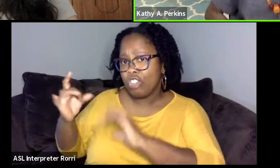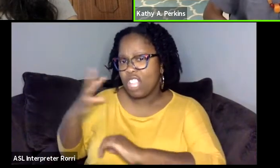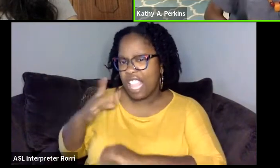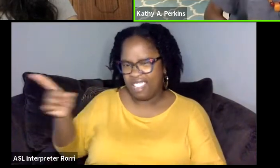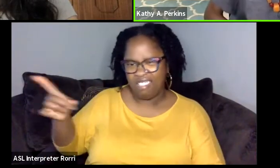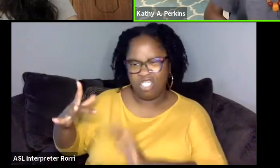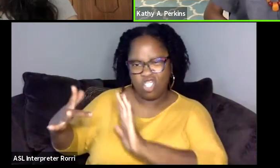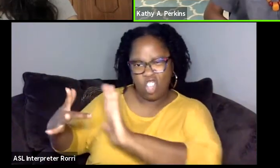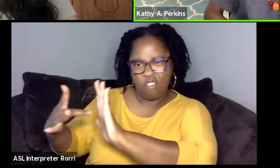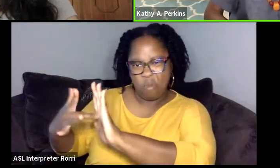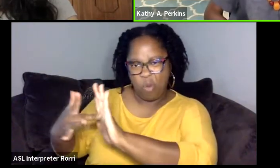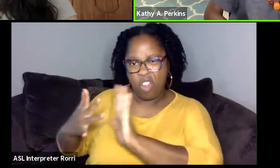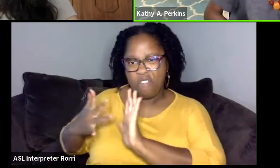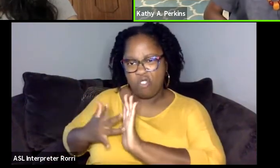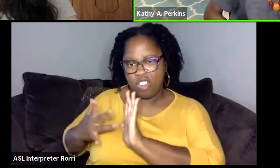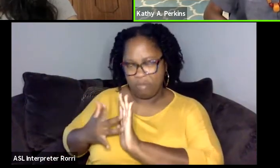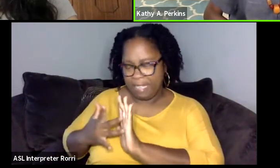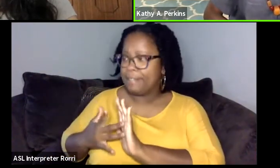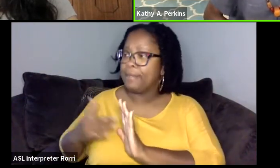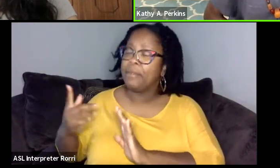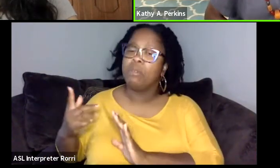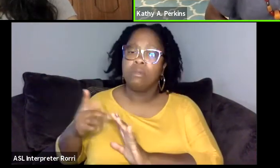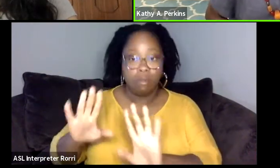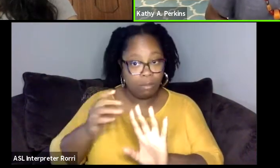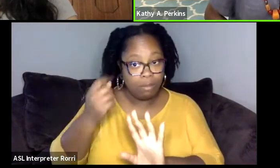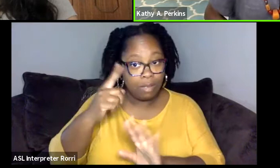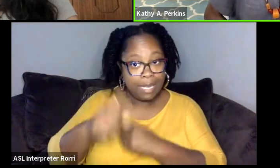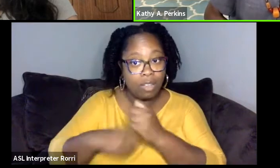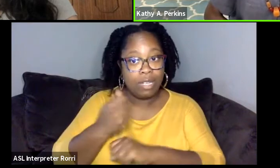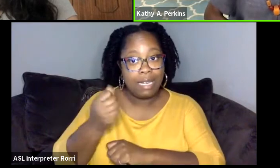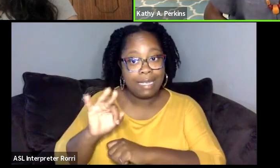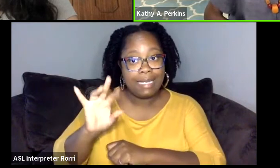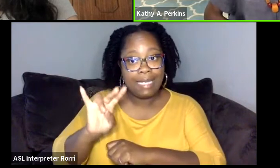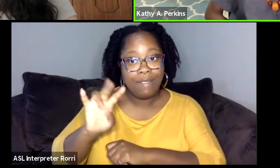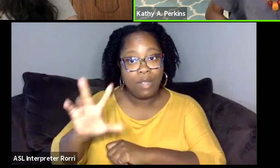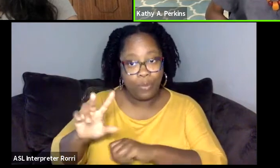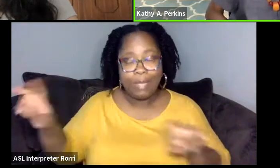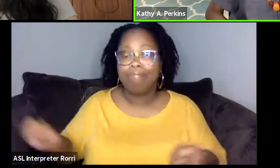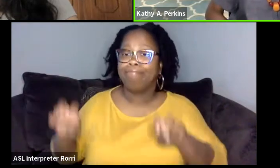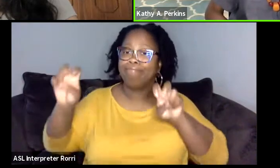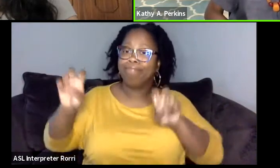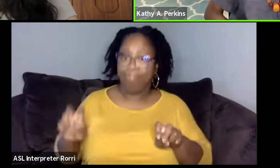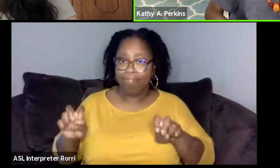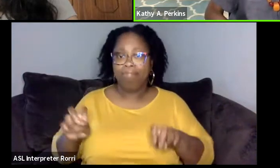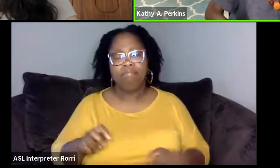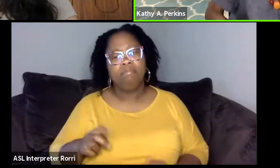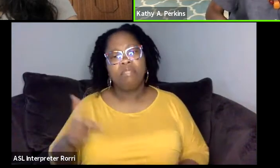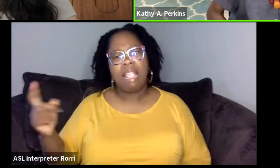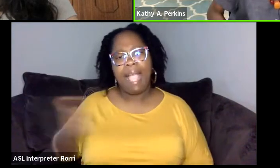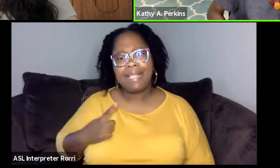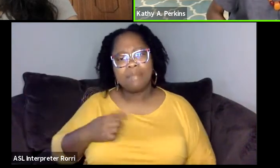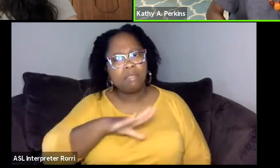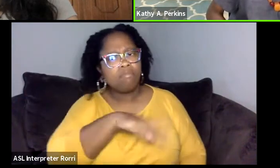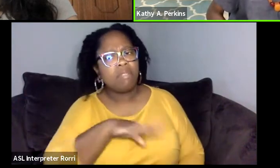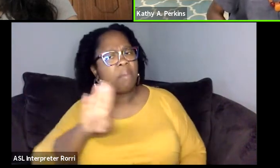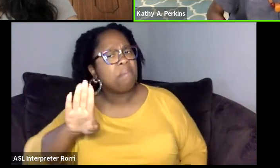and out of the blue, he says, and this is 1973, he says, what are you gonna do with a BFA in acting? And I was sort of offended.